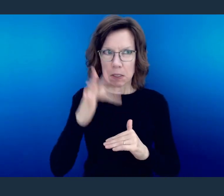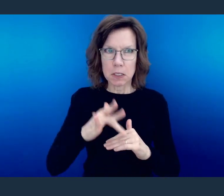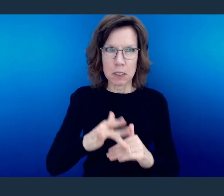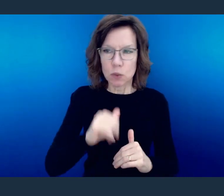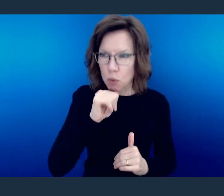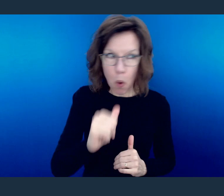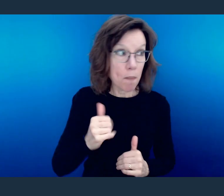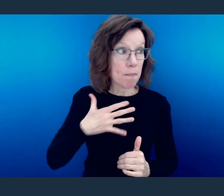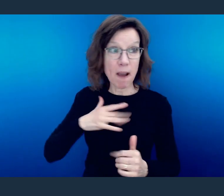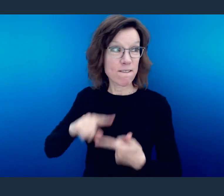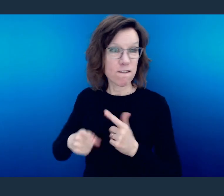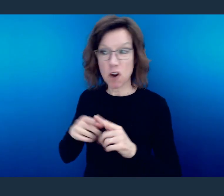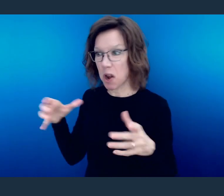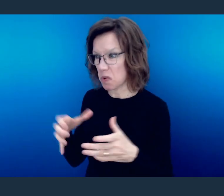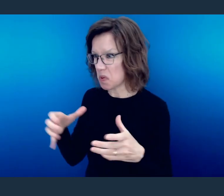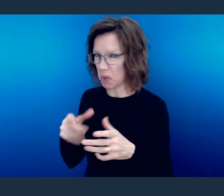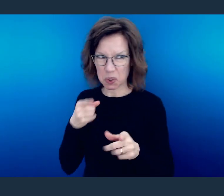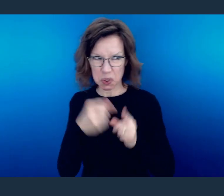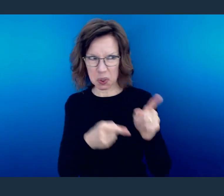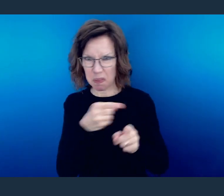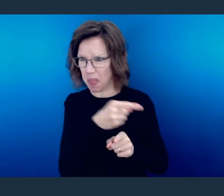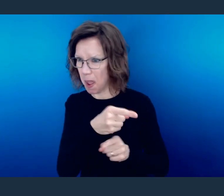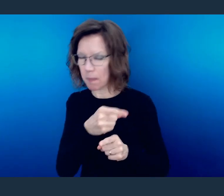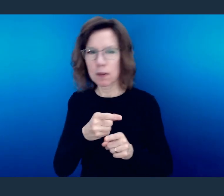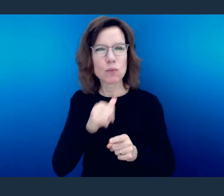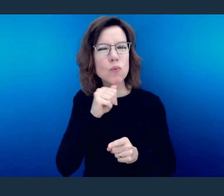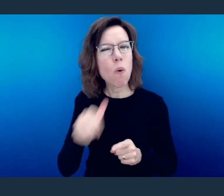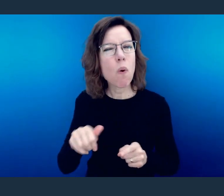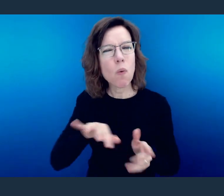your posse to be mad and angry and bitter with you.